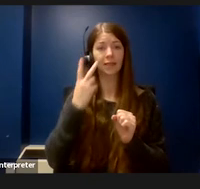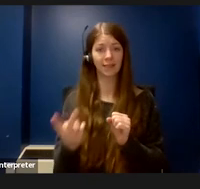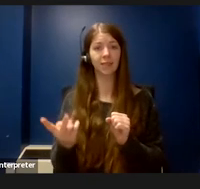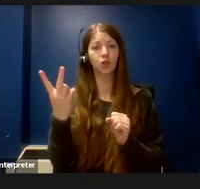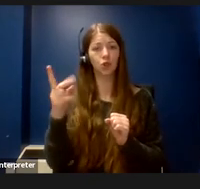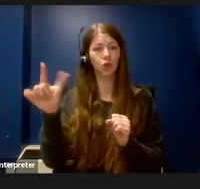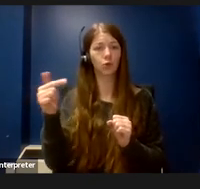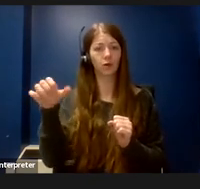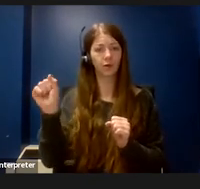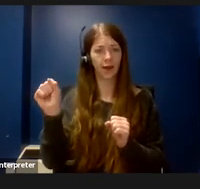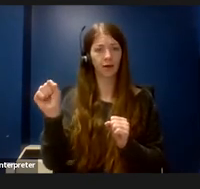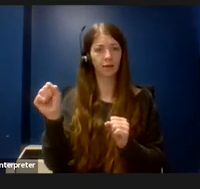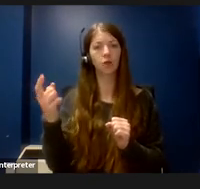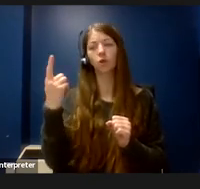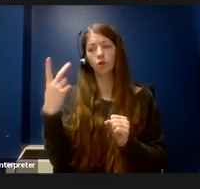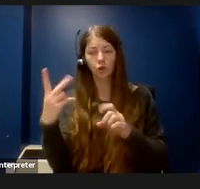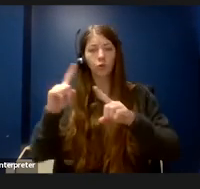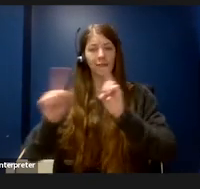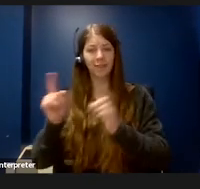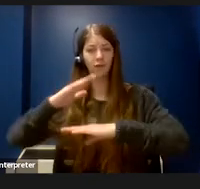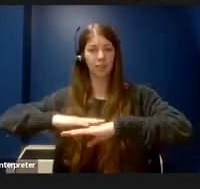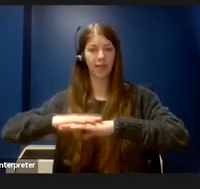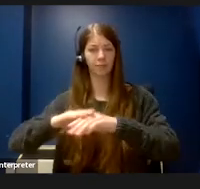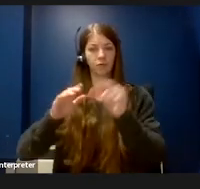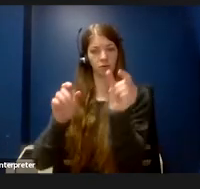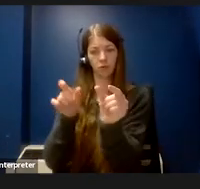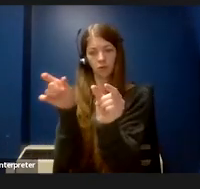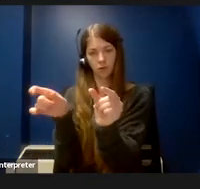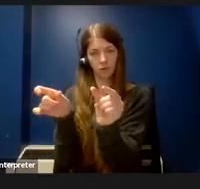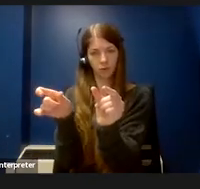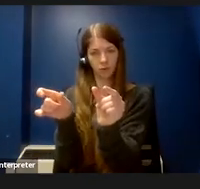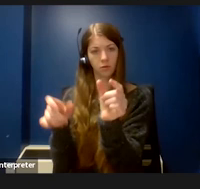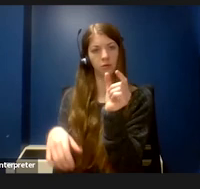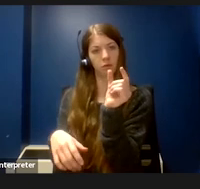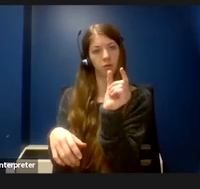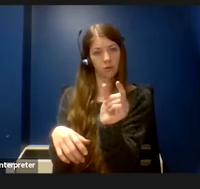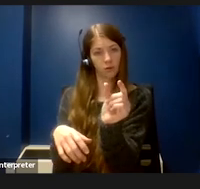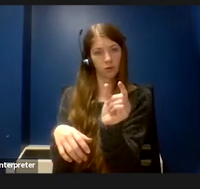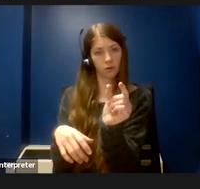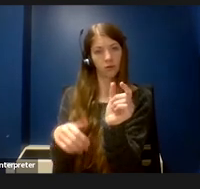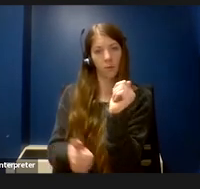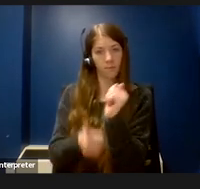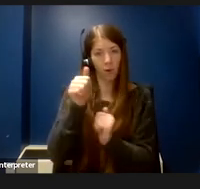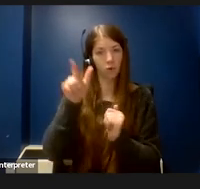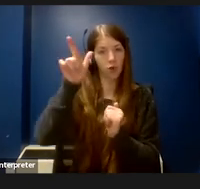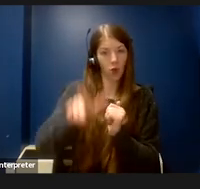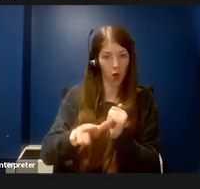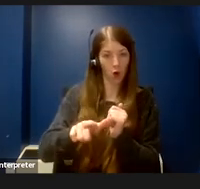tables arranged next to each other. The one on the left is lowered to the lowest level, which is